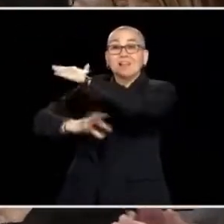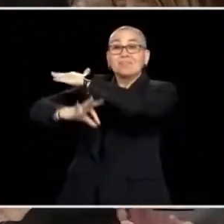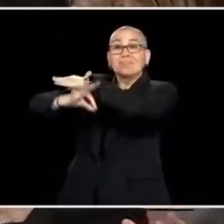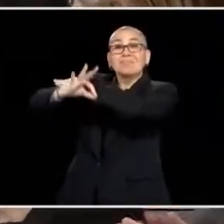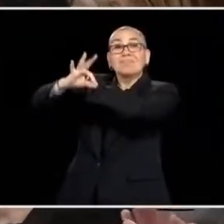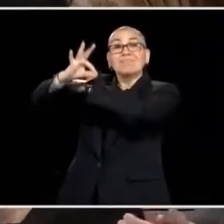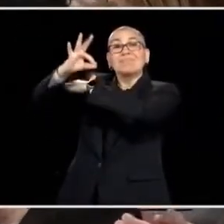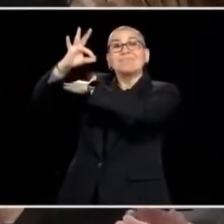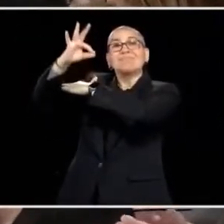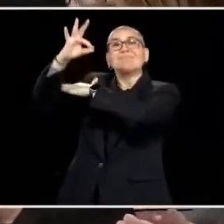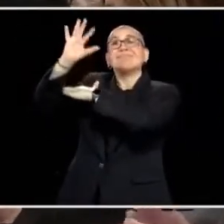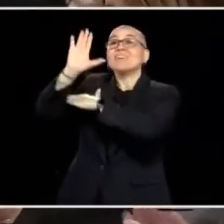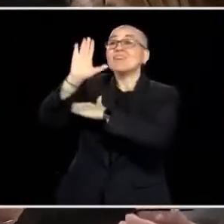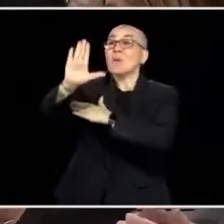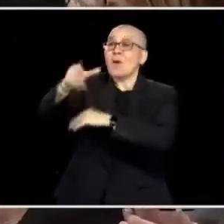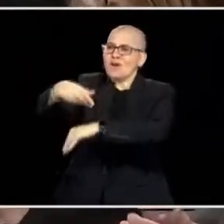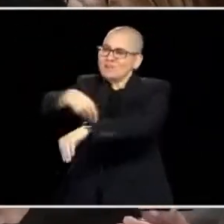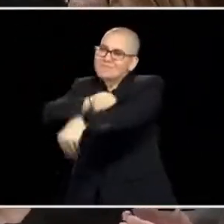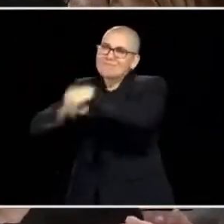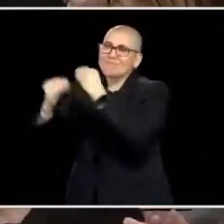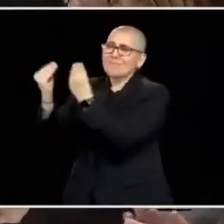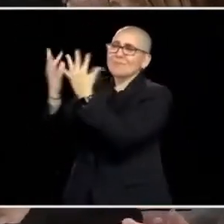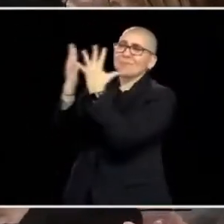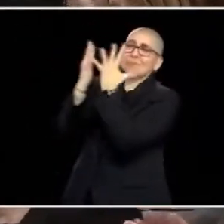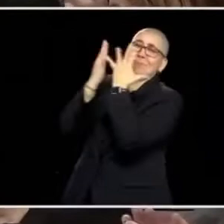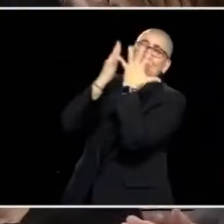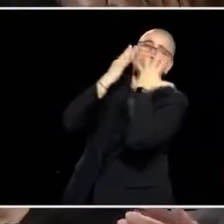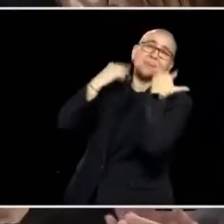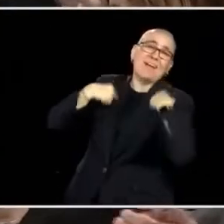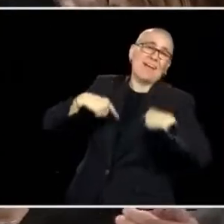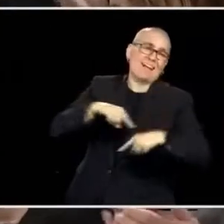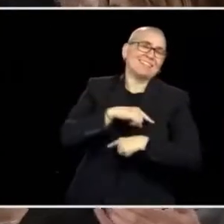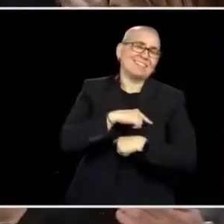EXAMPLE.